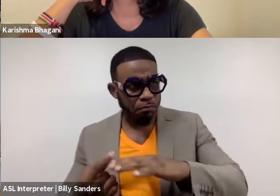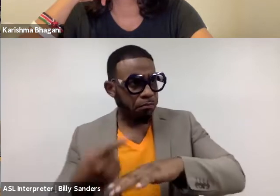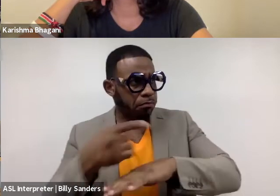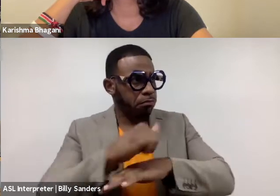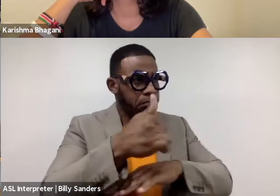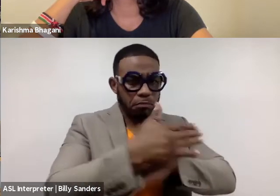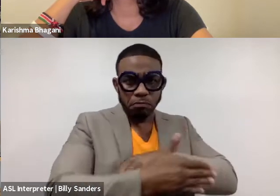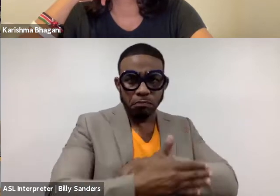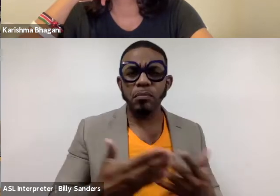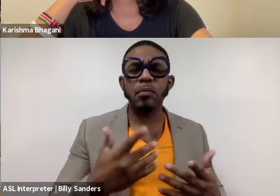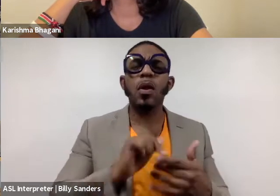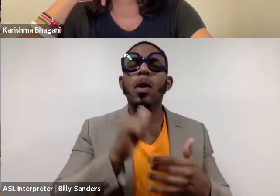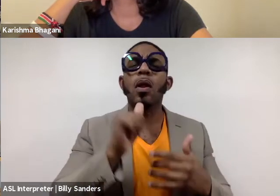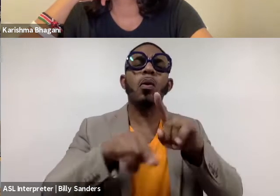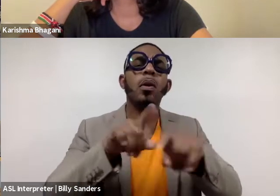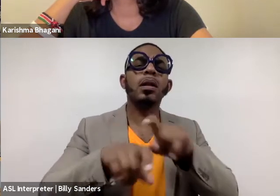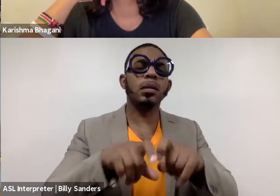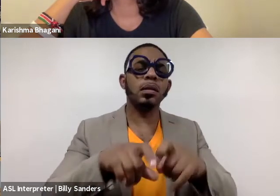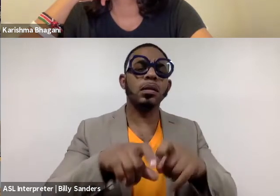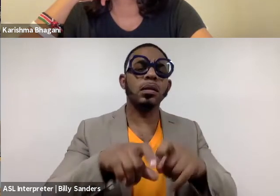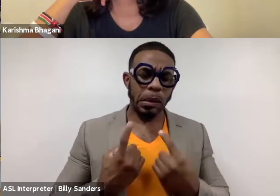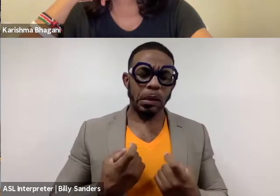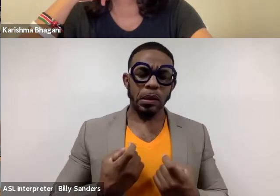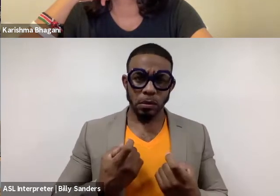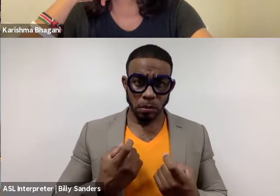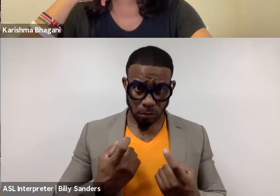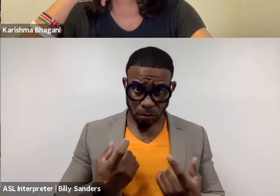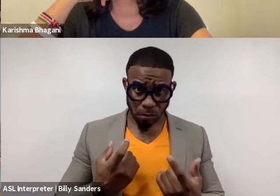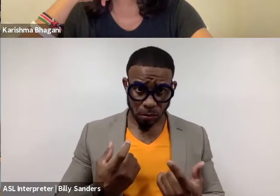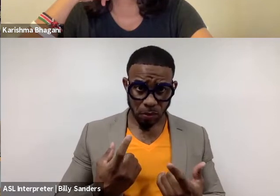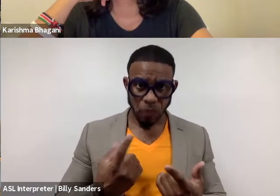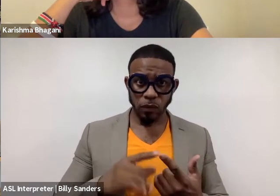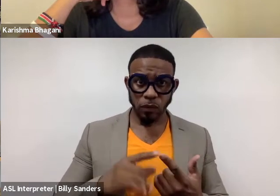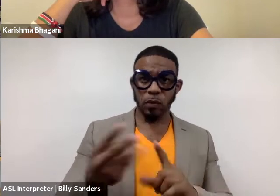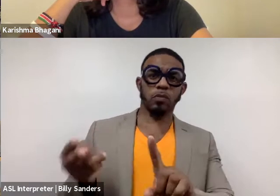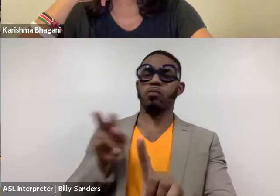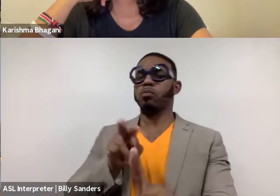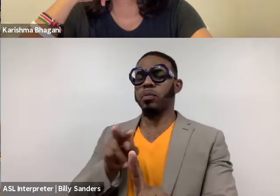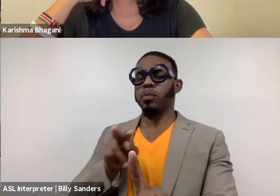What are the questions that you're all asking yourself from a dramaturgical perspective that is helping you